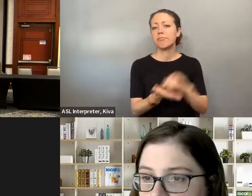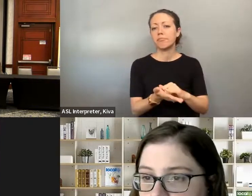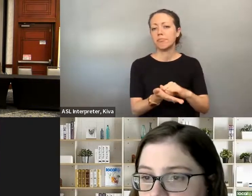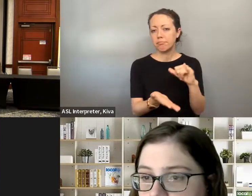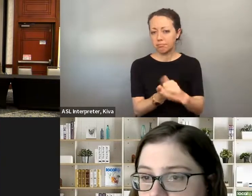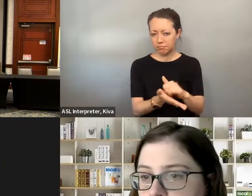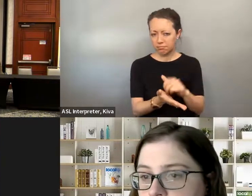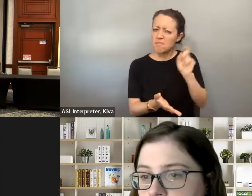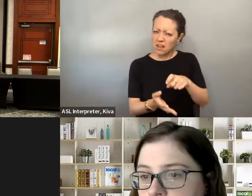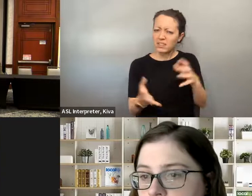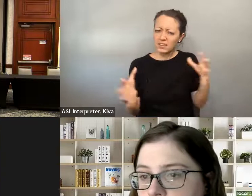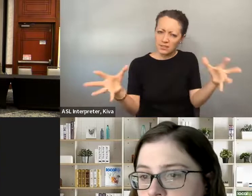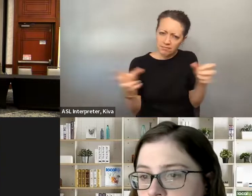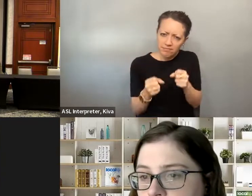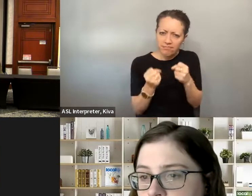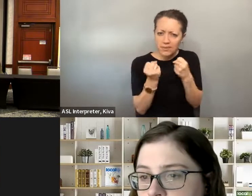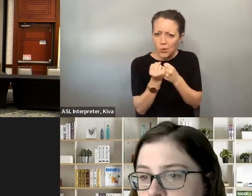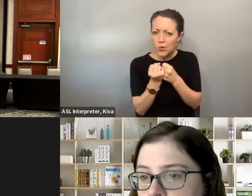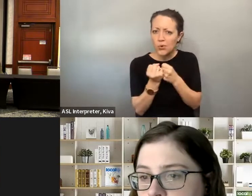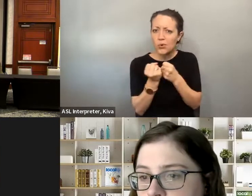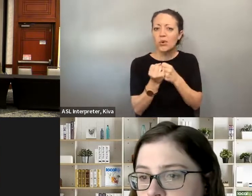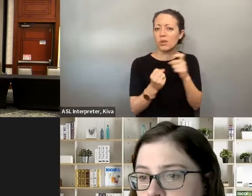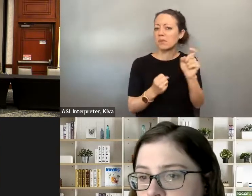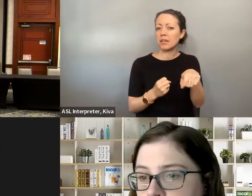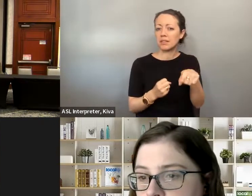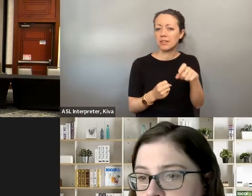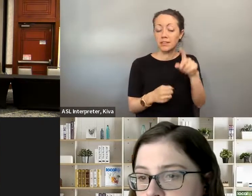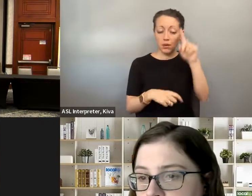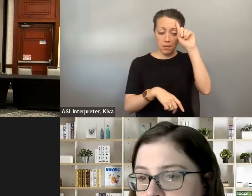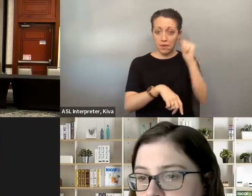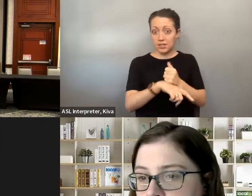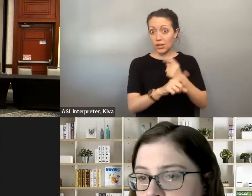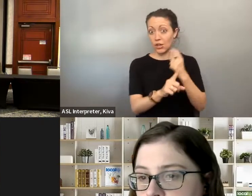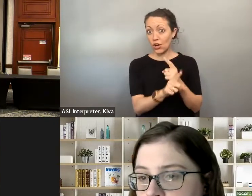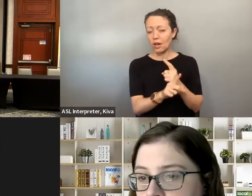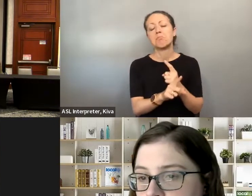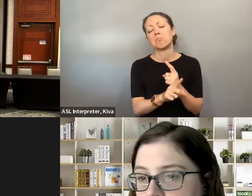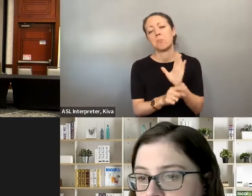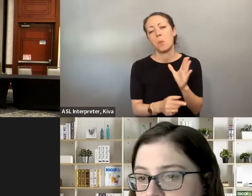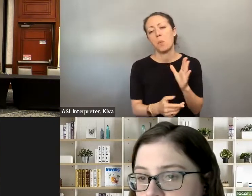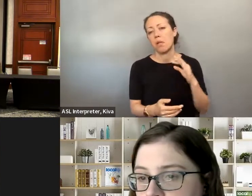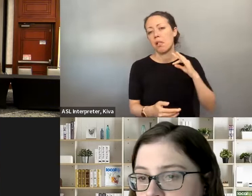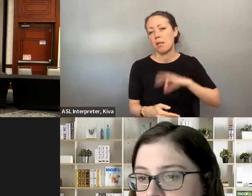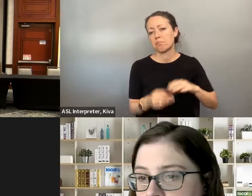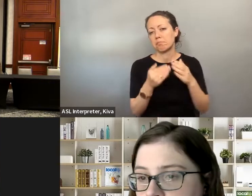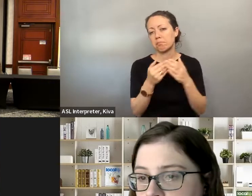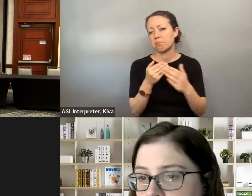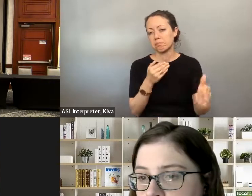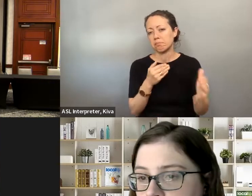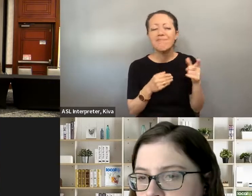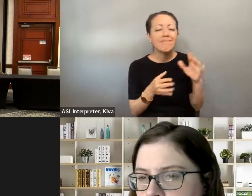person who's going to help me move forward. You know, because you're not going to do it by yourself. You need